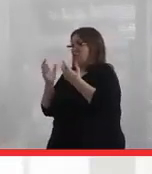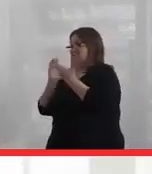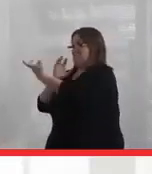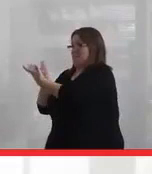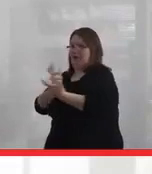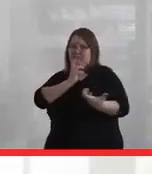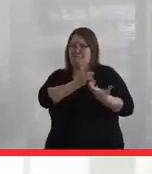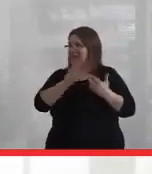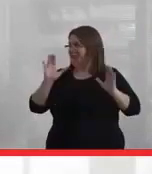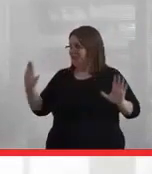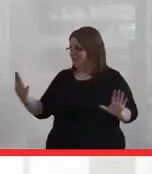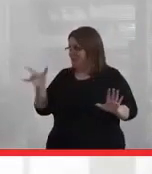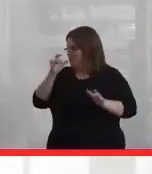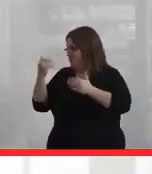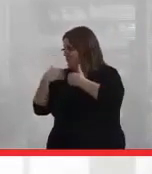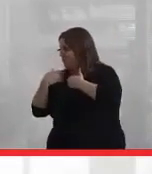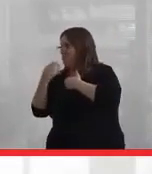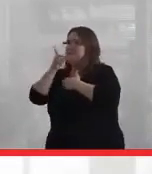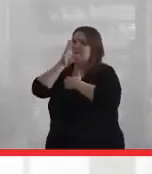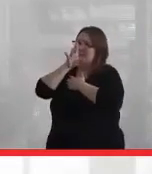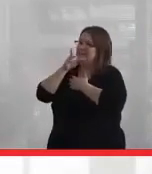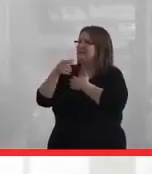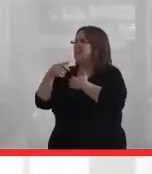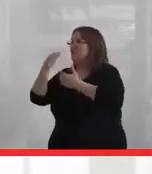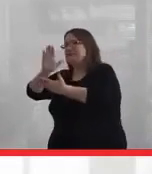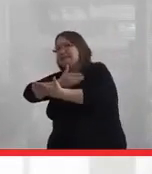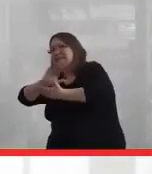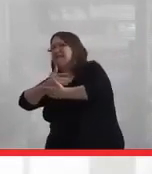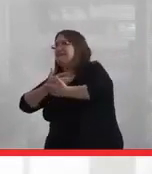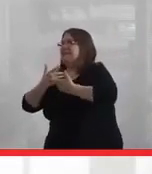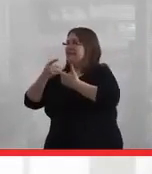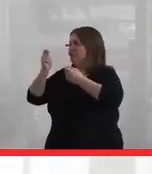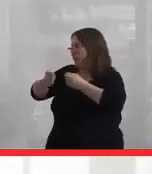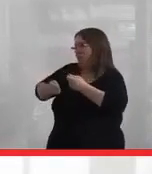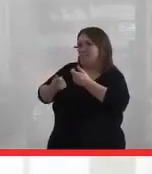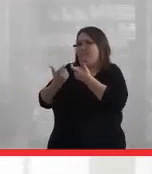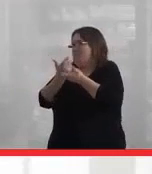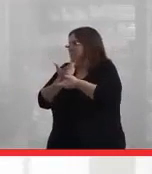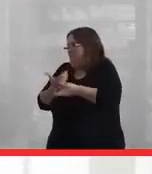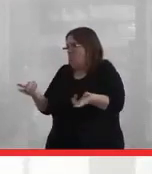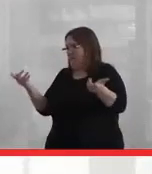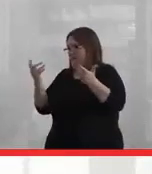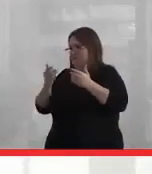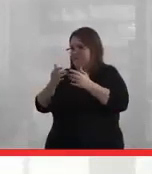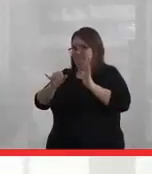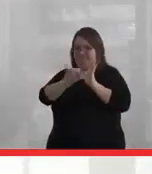Who has the responsibility to speak or to sing or to do whatever is also very gendered.